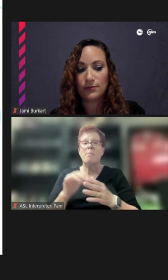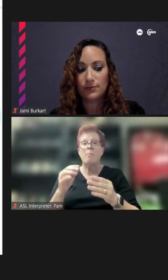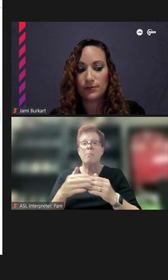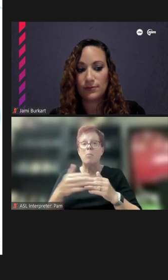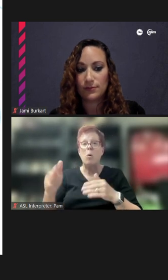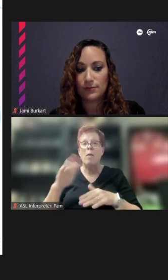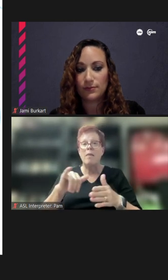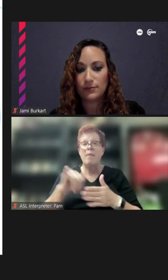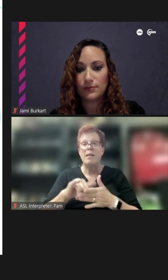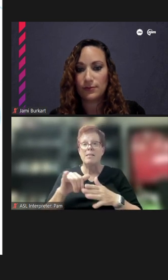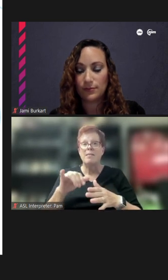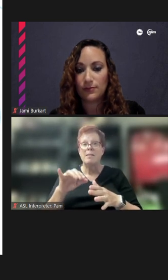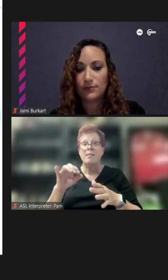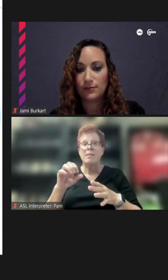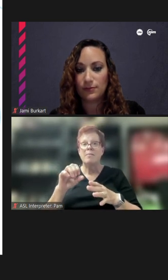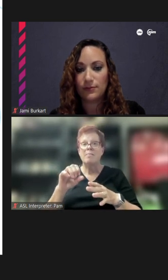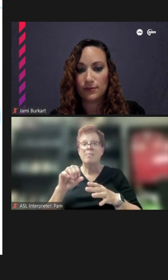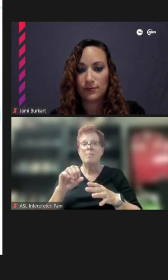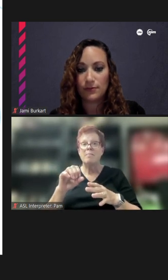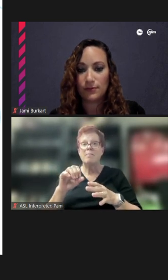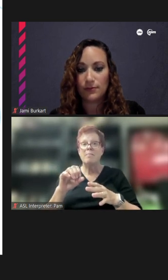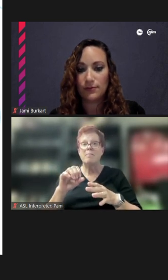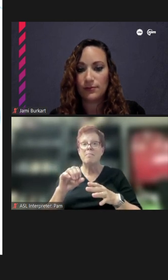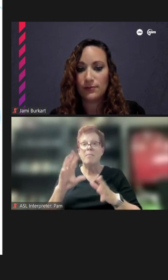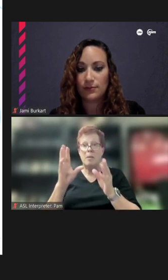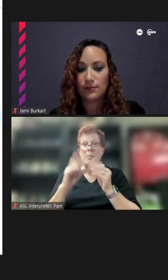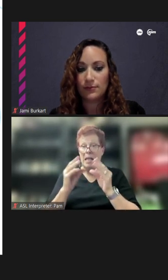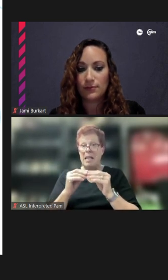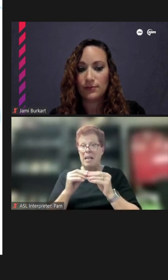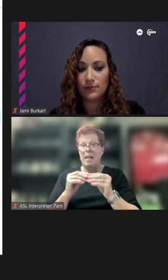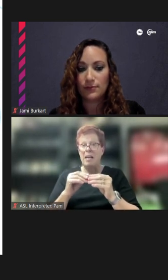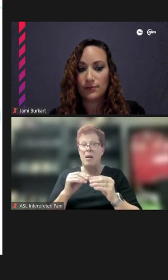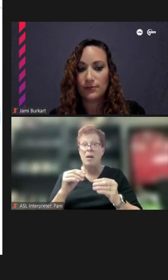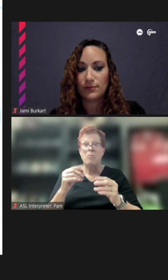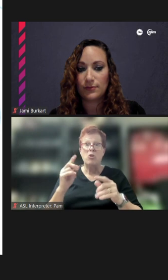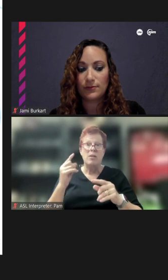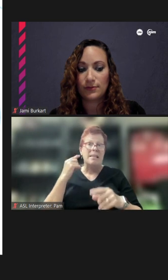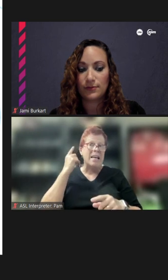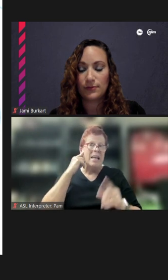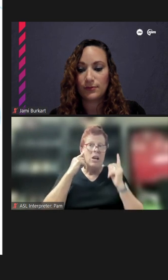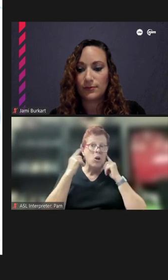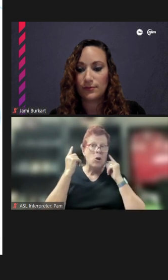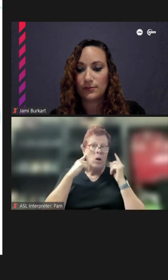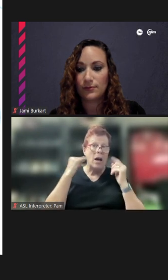just voicing our ideas. I think it's nice to pick up on cues along Argyle street,